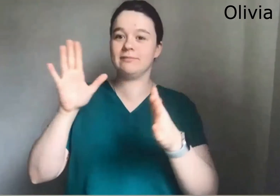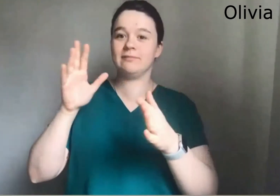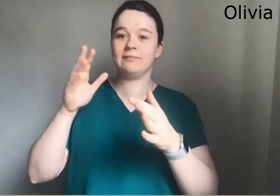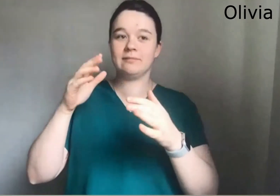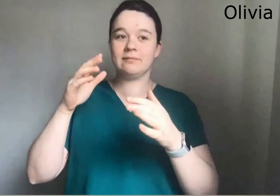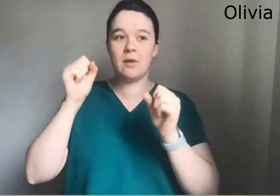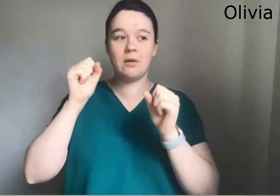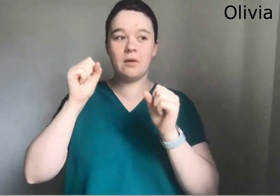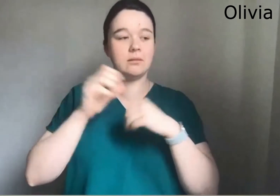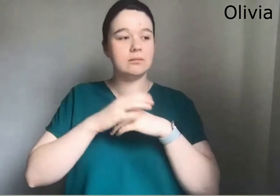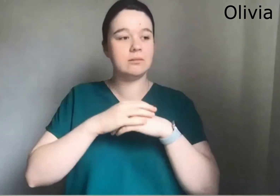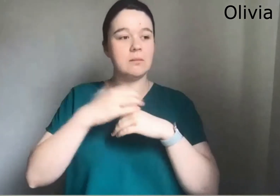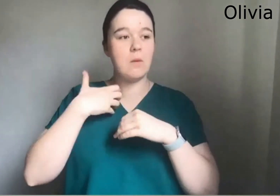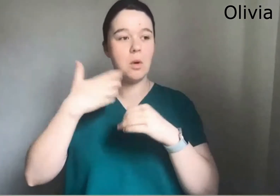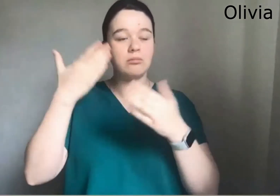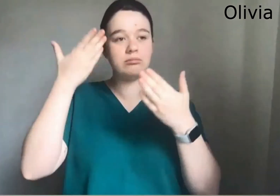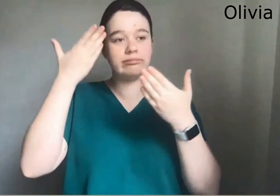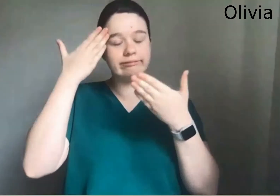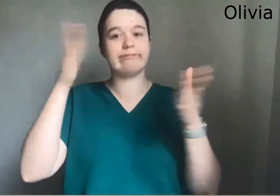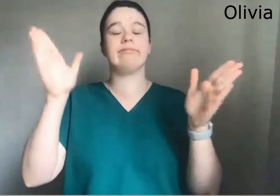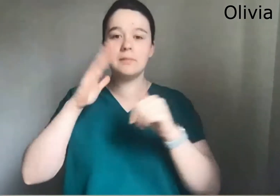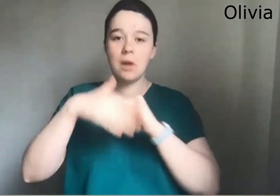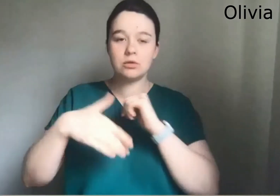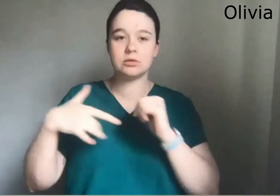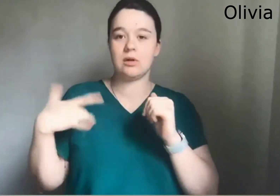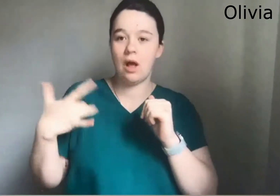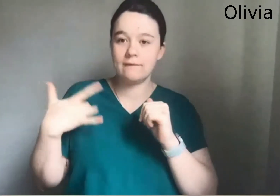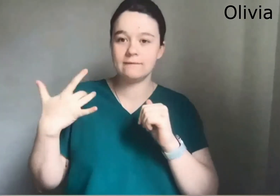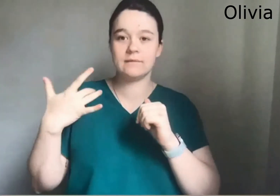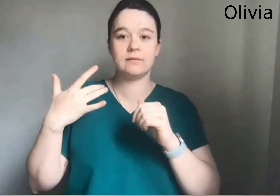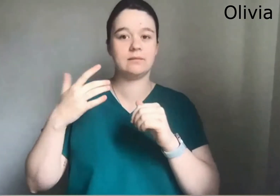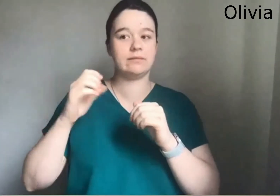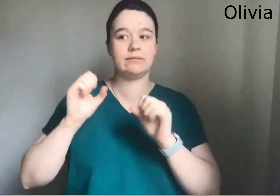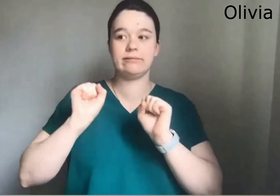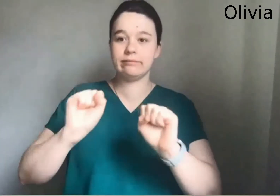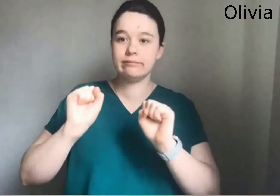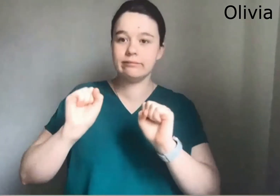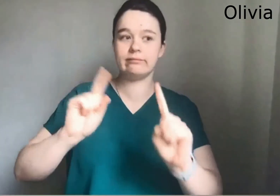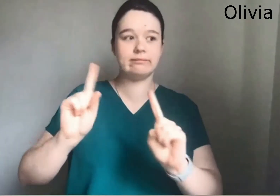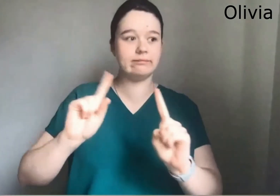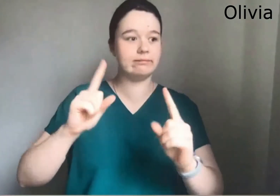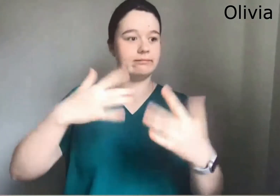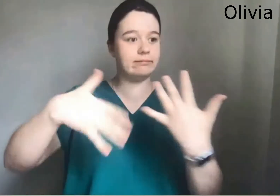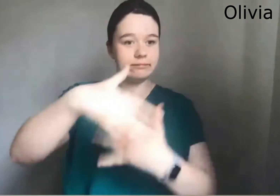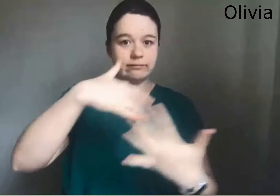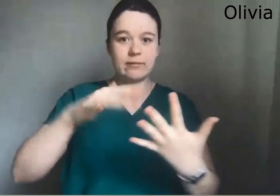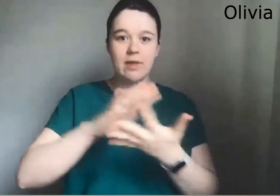um I have exposure to Life to um